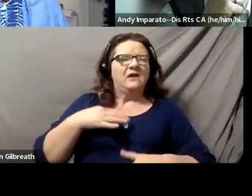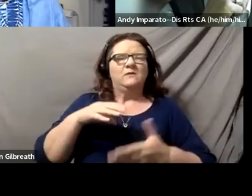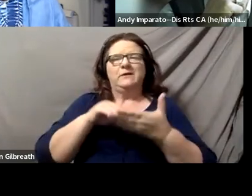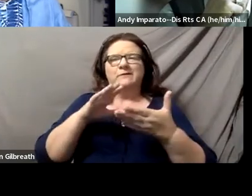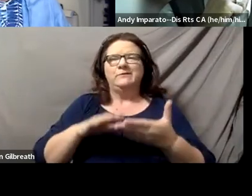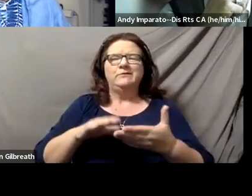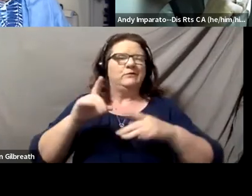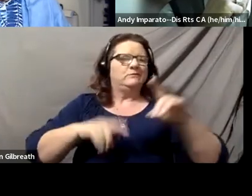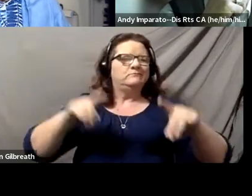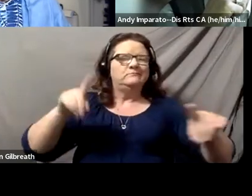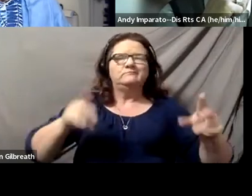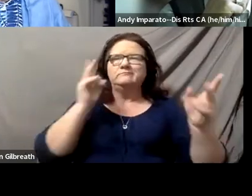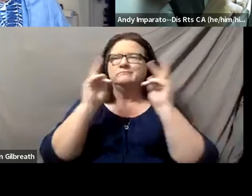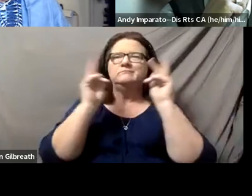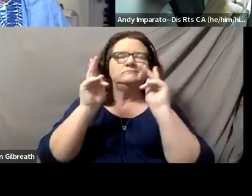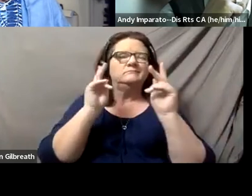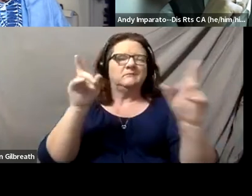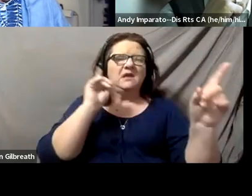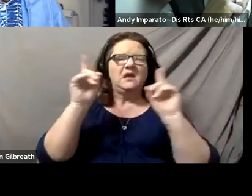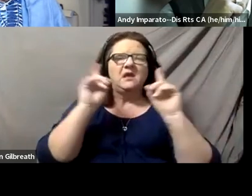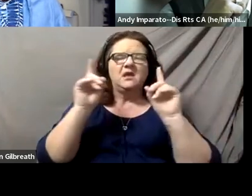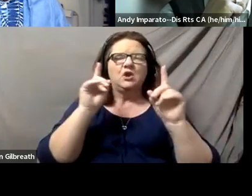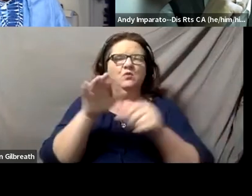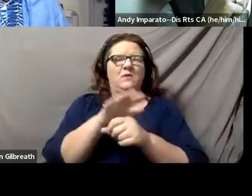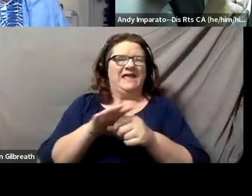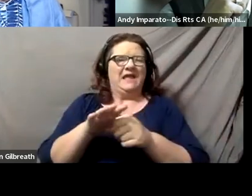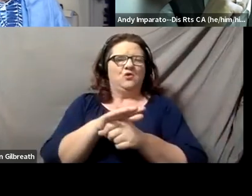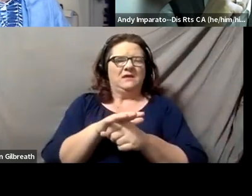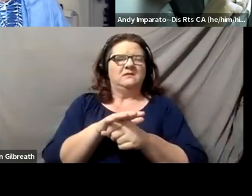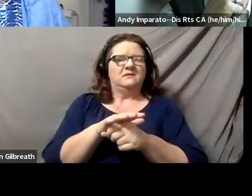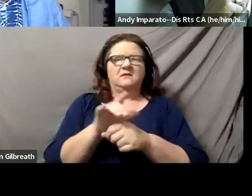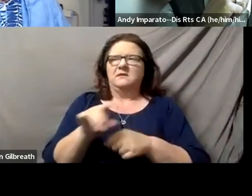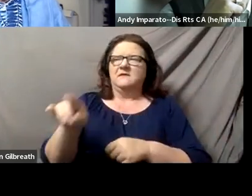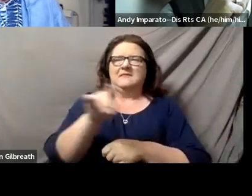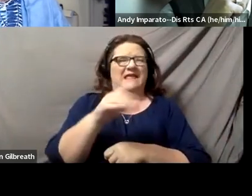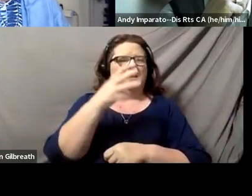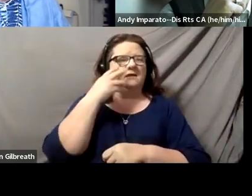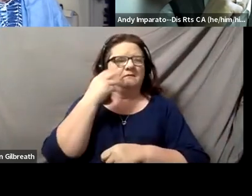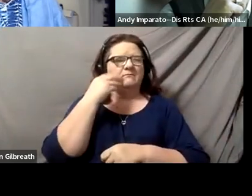and finding out what areas they are experiencing discrimination